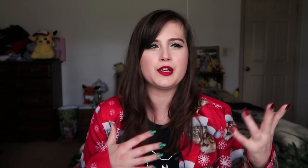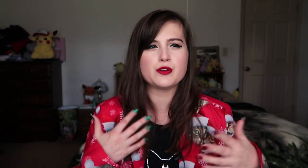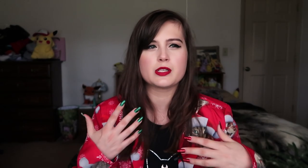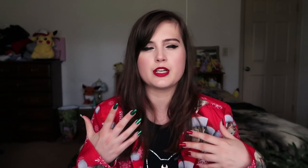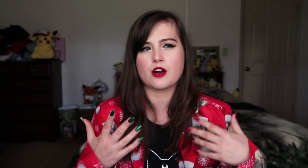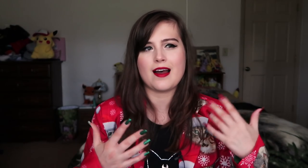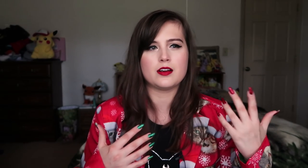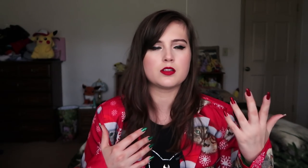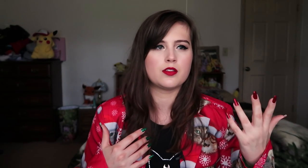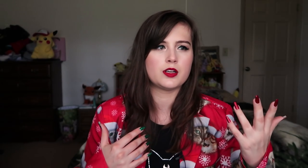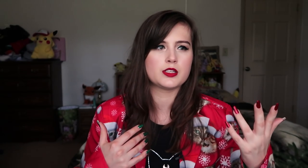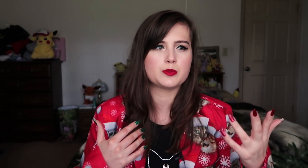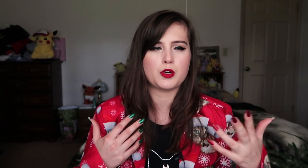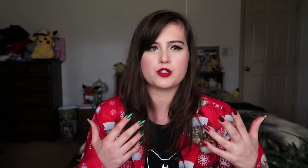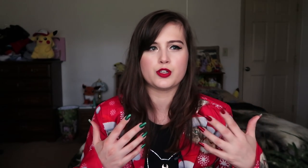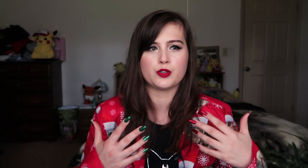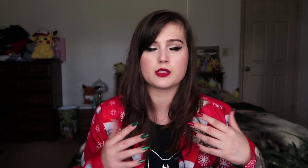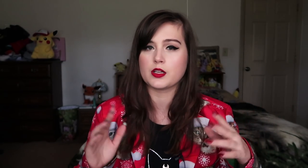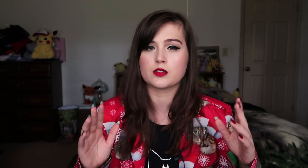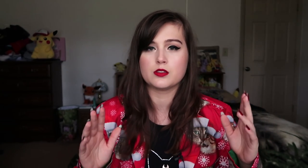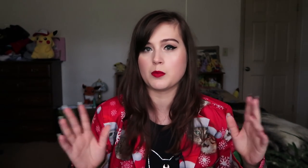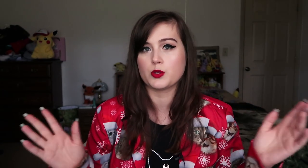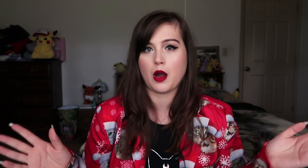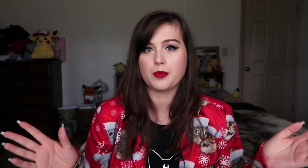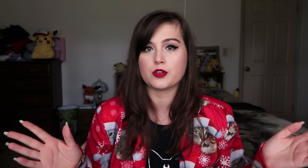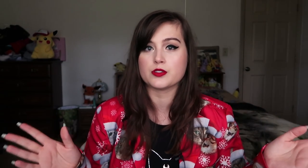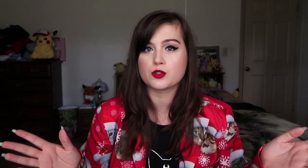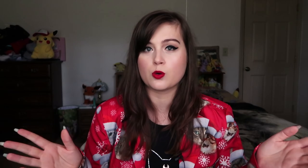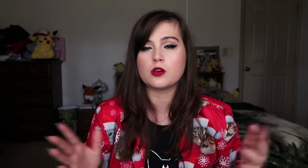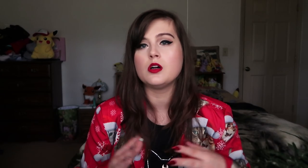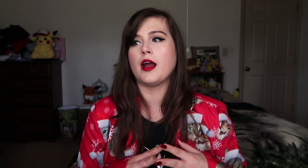You know, you see her as this person who's, like, the most popular in school,